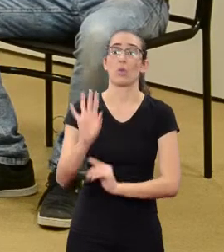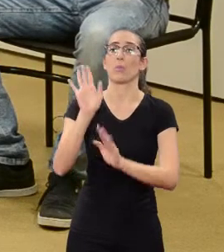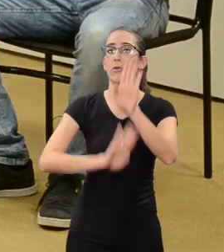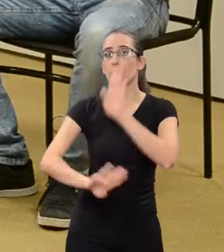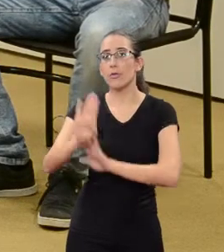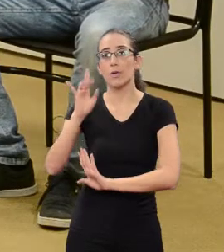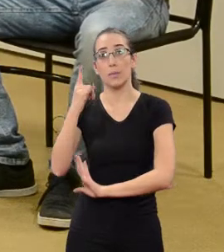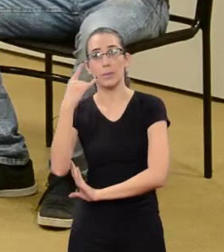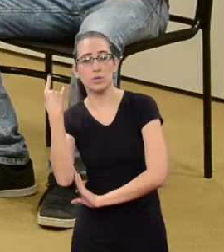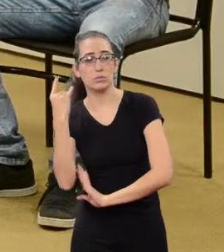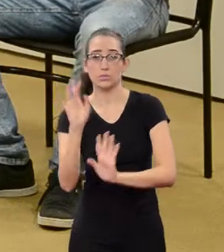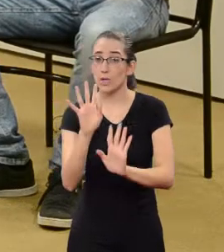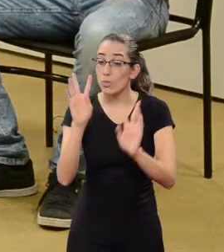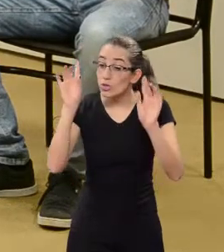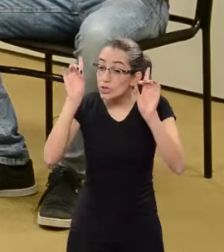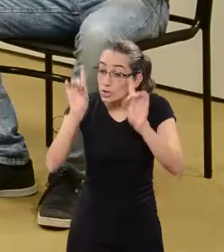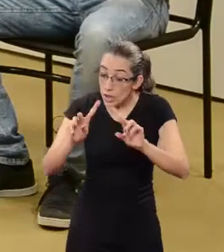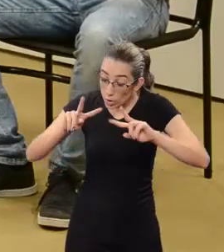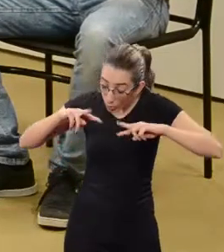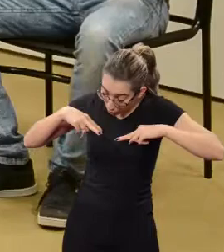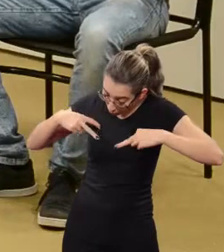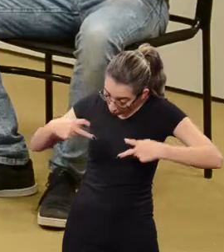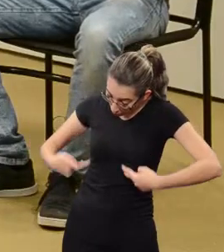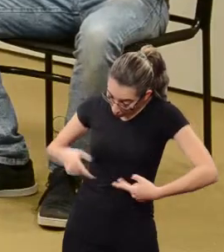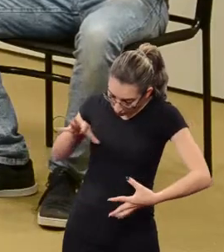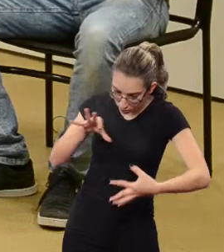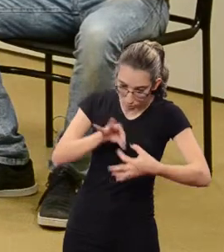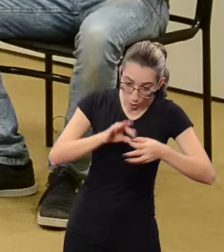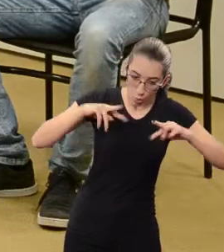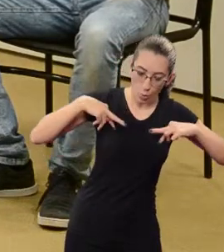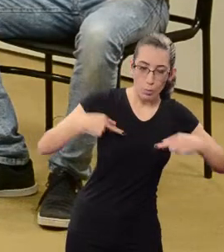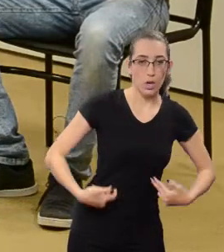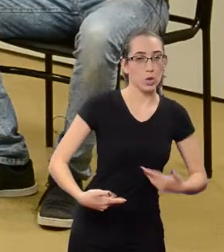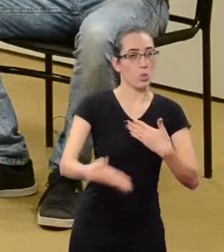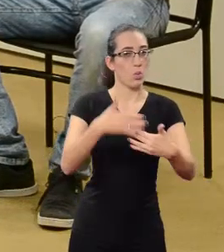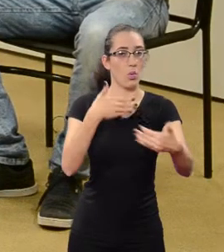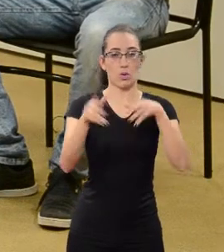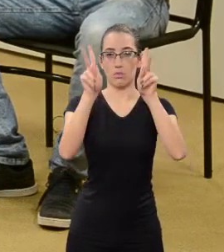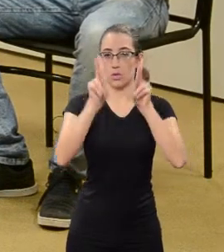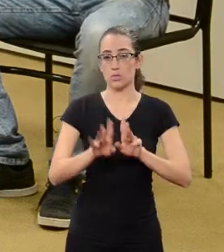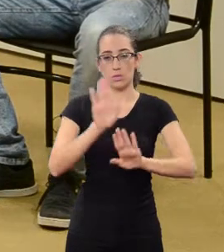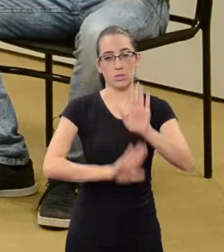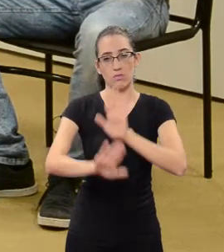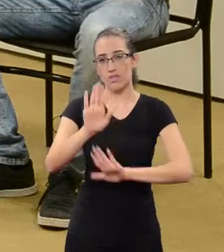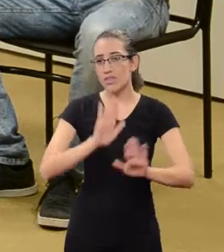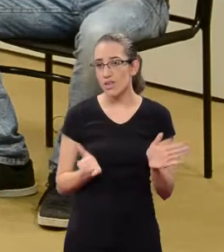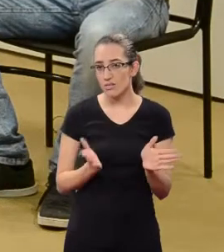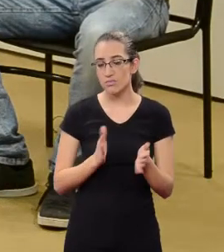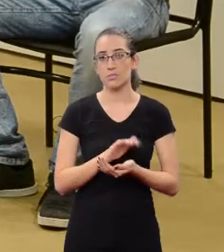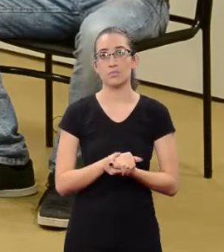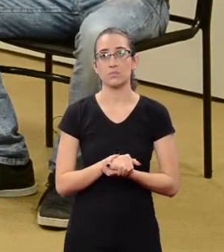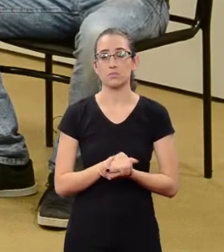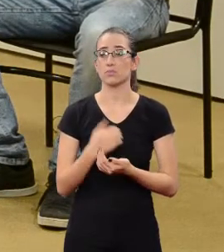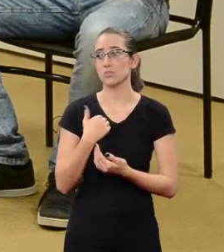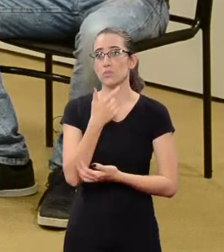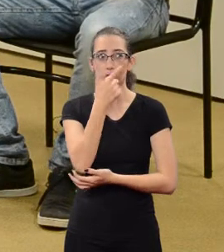they are just to defend criminals, and I reinforce they are to protect people. They are to protect people's dignity. However it is.